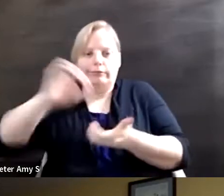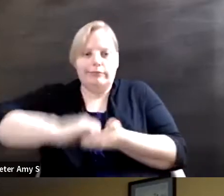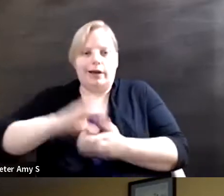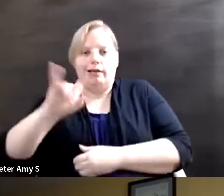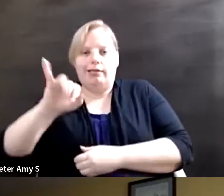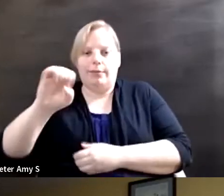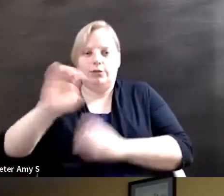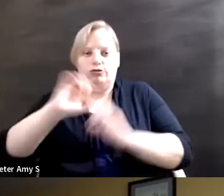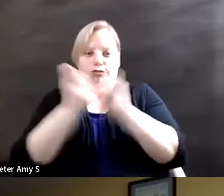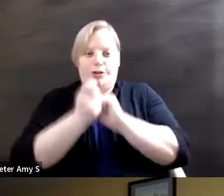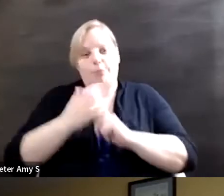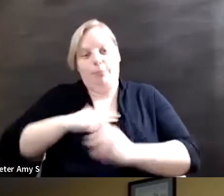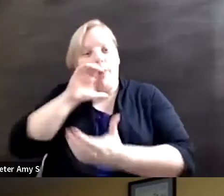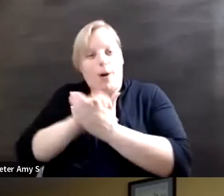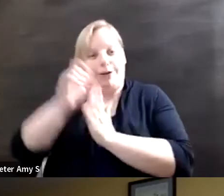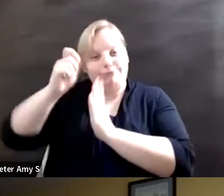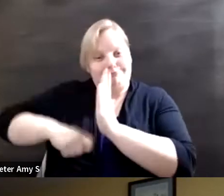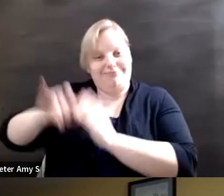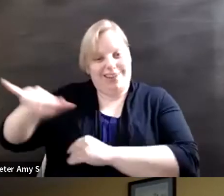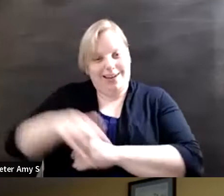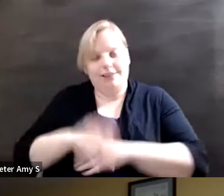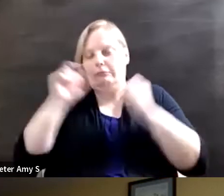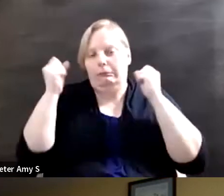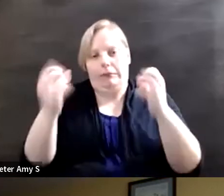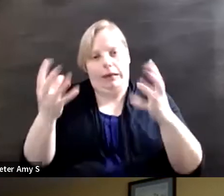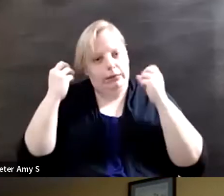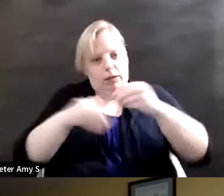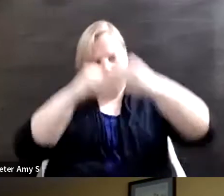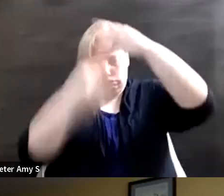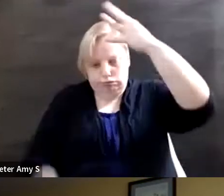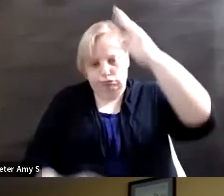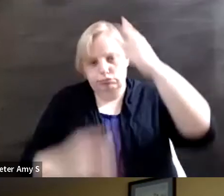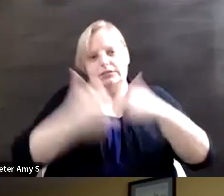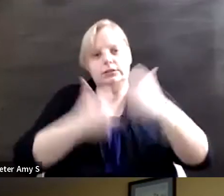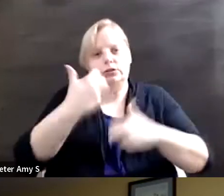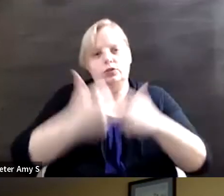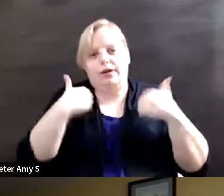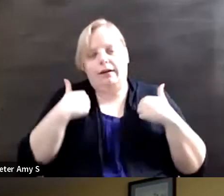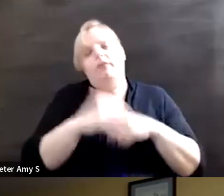and so there are many many pressing issues and of course we're living in a world that is decidedly